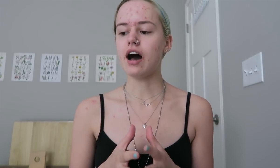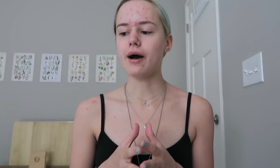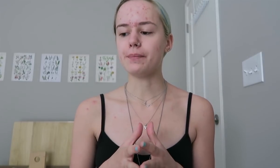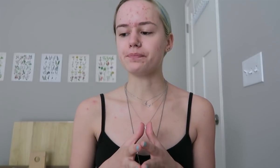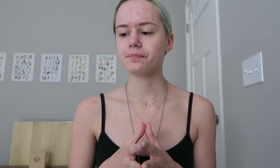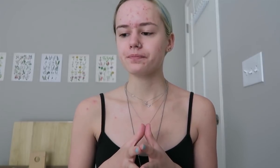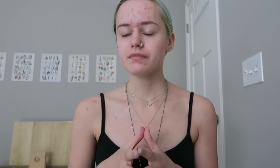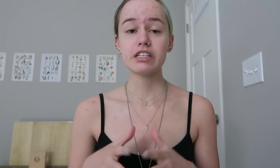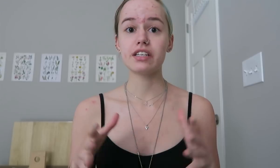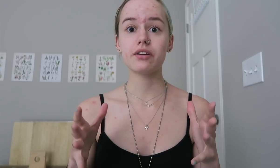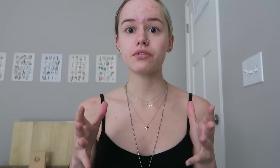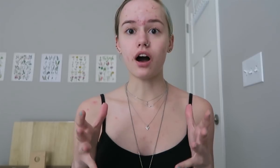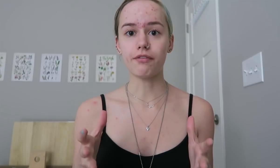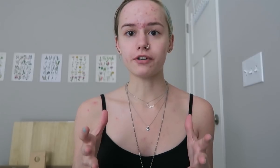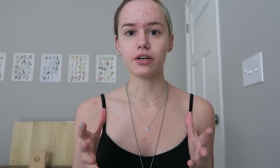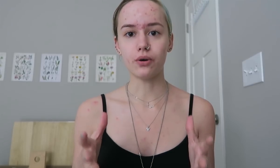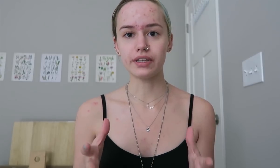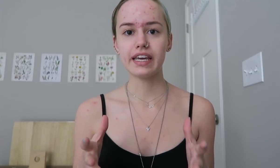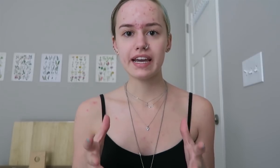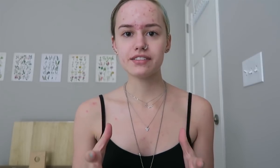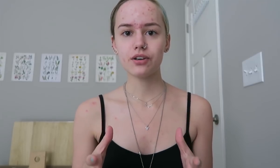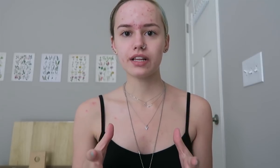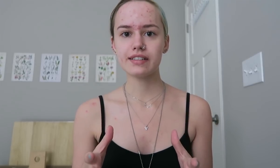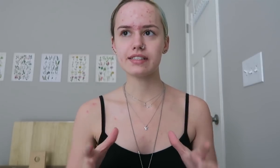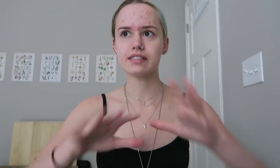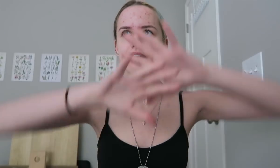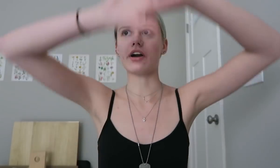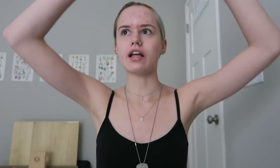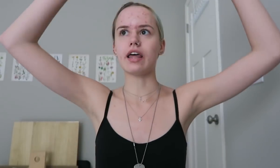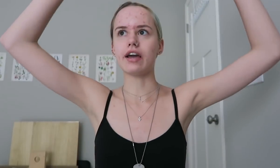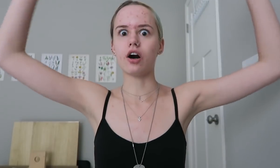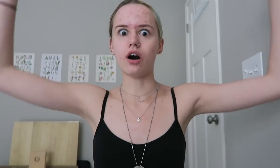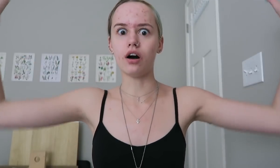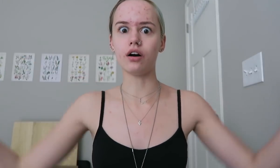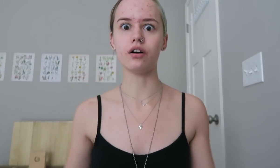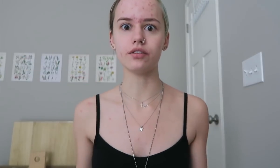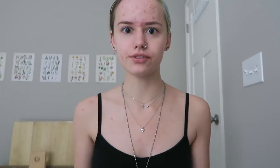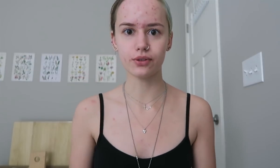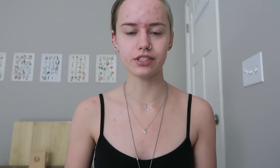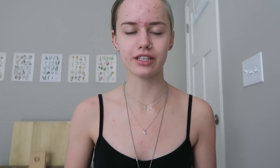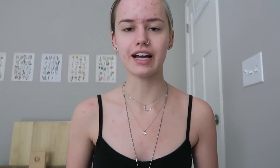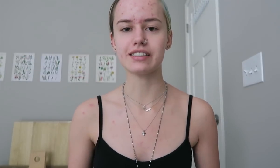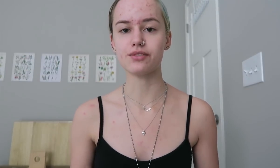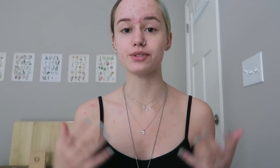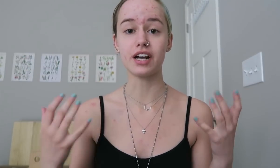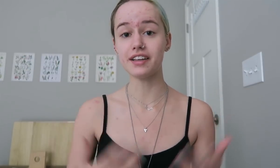Um, they don't offer only ASL classes. They've got like, all sorts of classes.